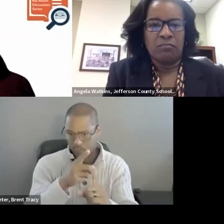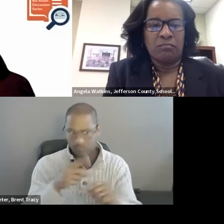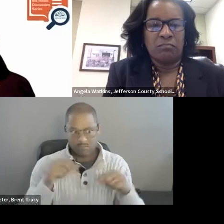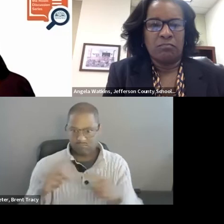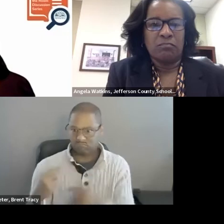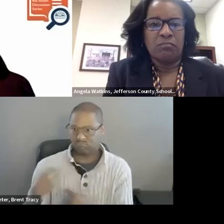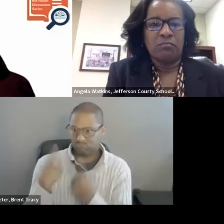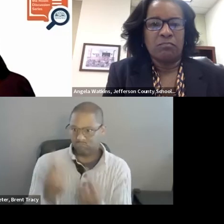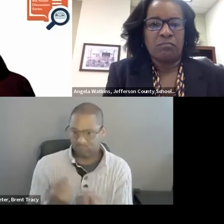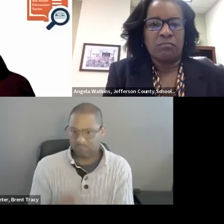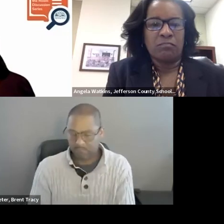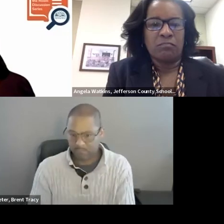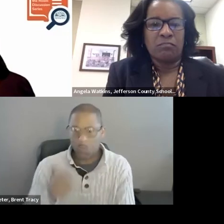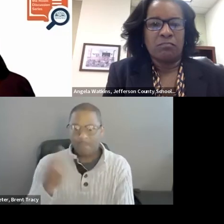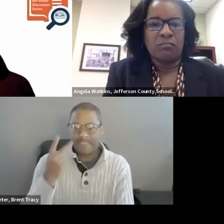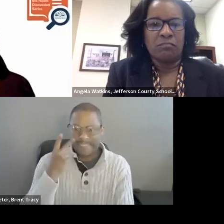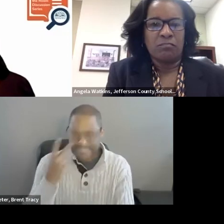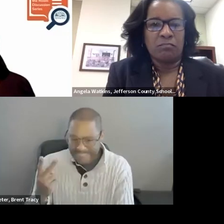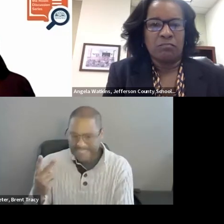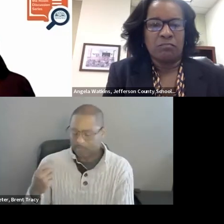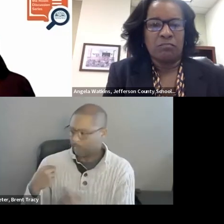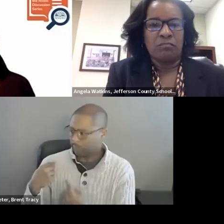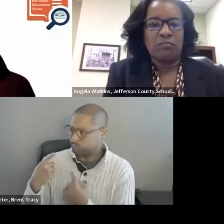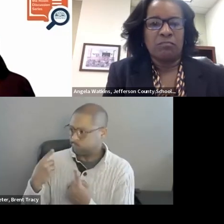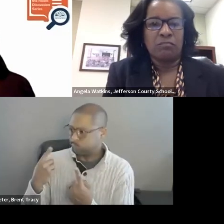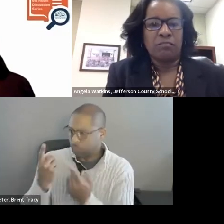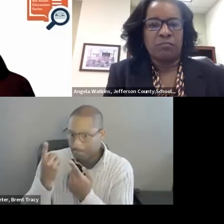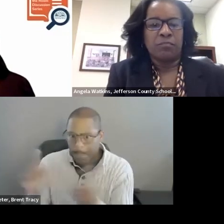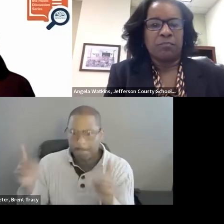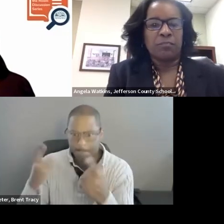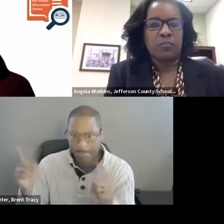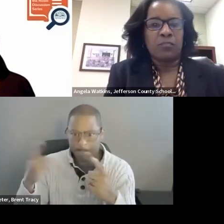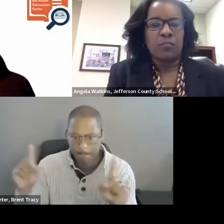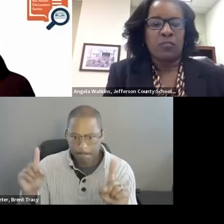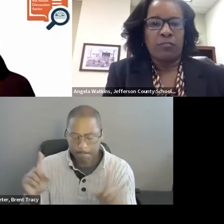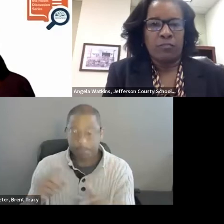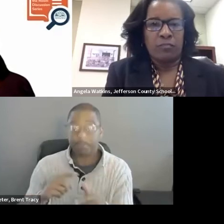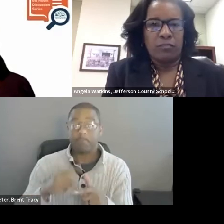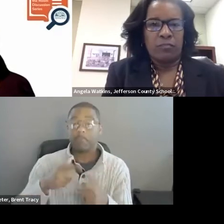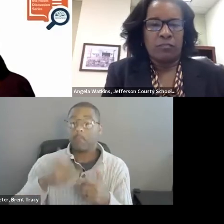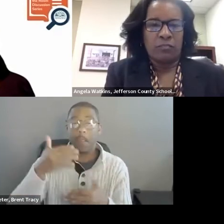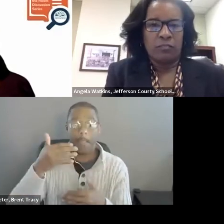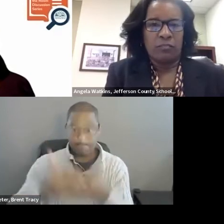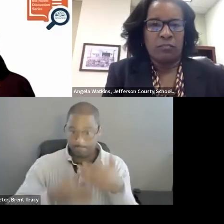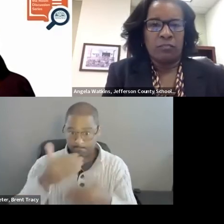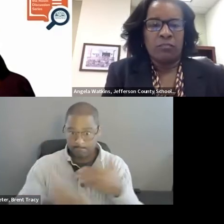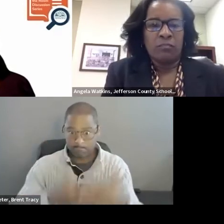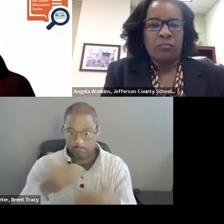We have seen it work really, really well and we saw shifts in what the philosophy was and